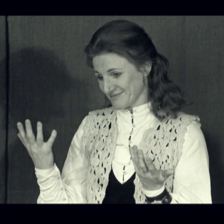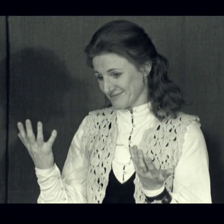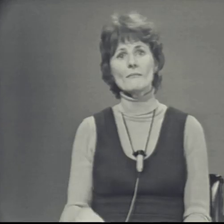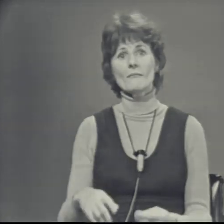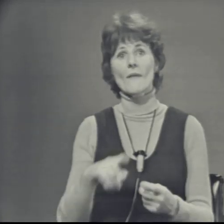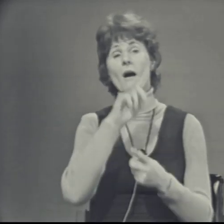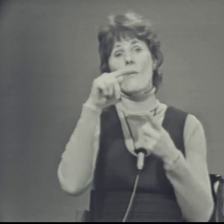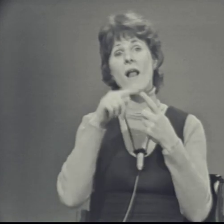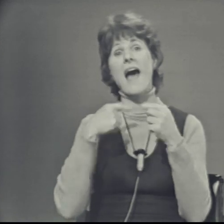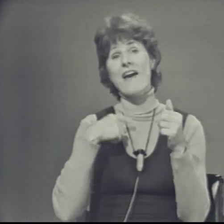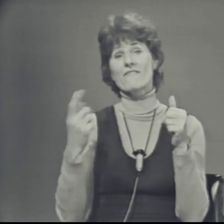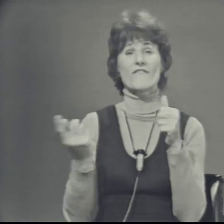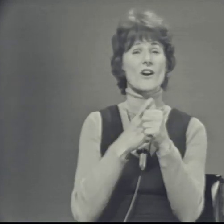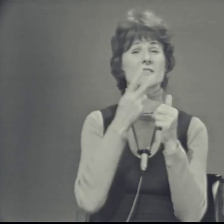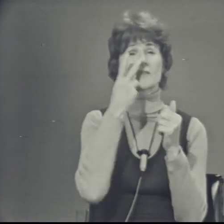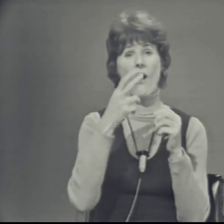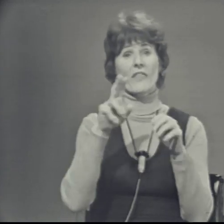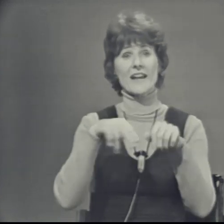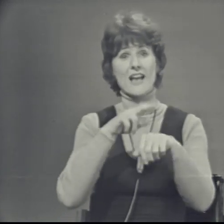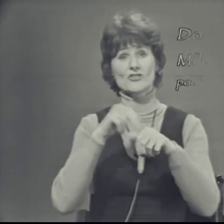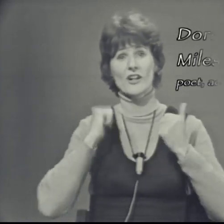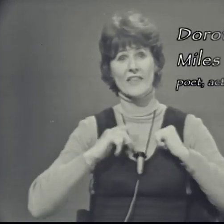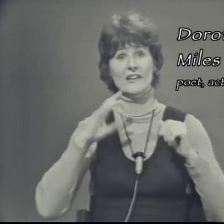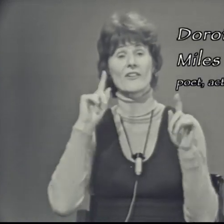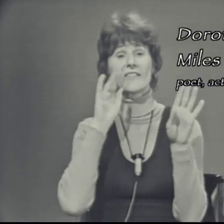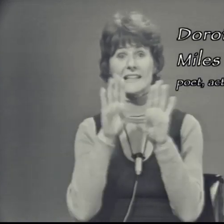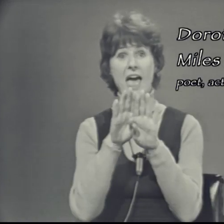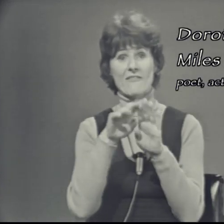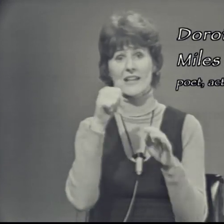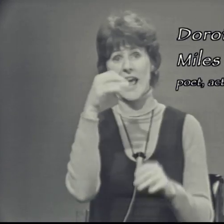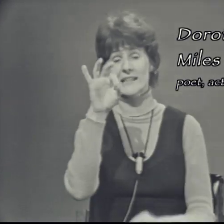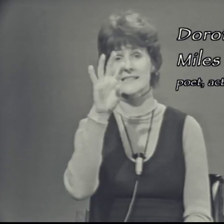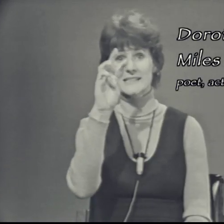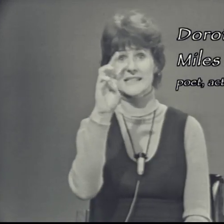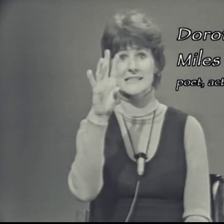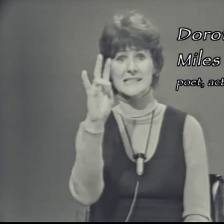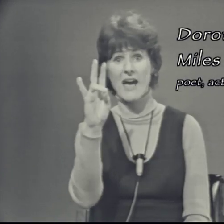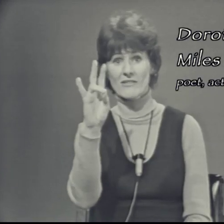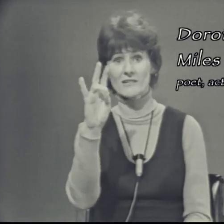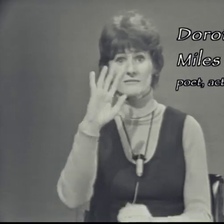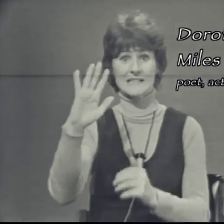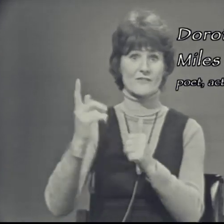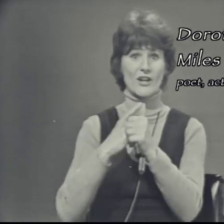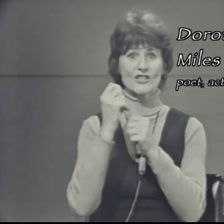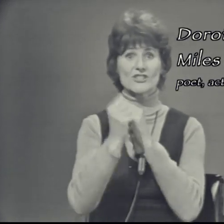When I first saw the National Theatre of the Deaf in 1967,